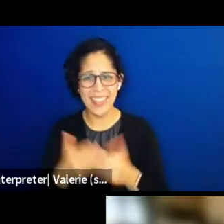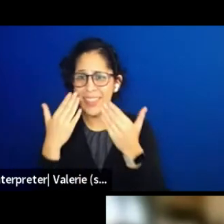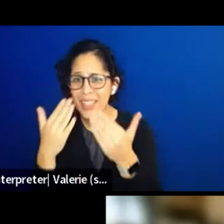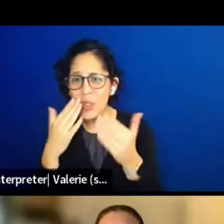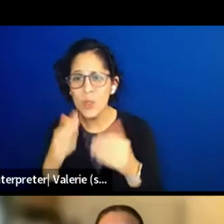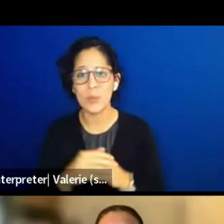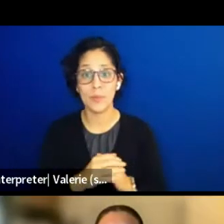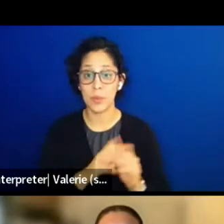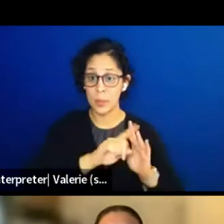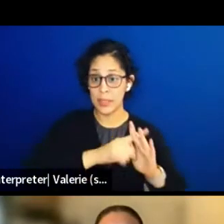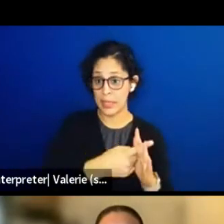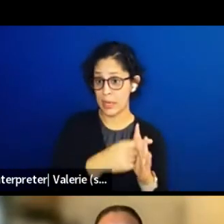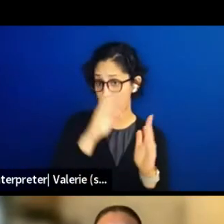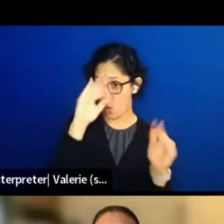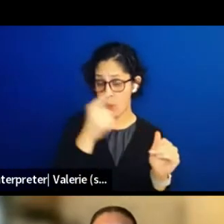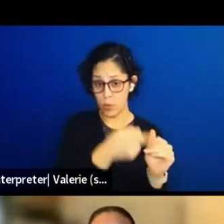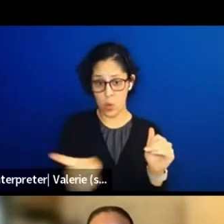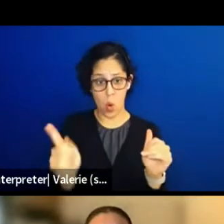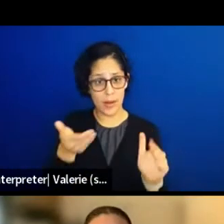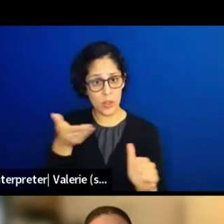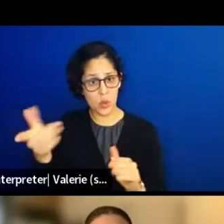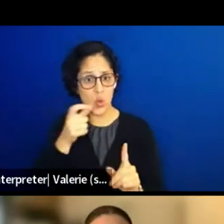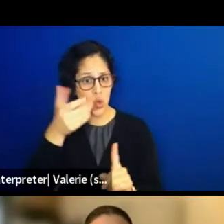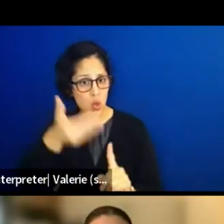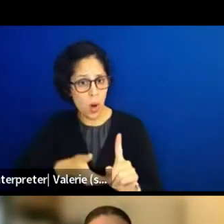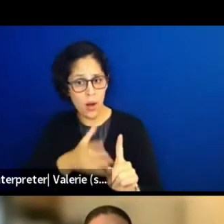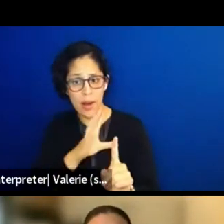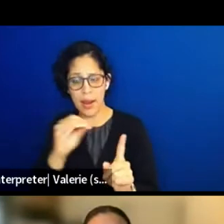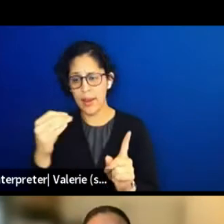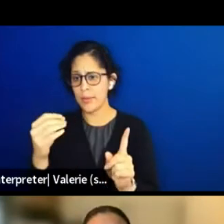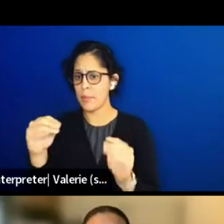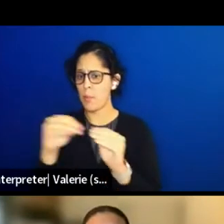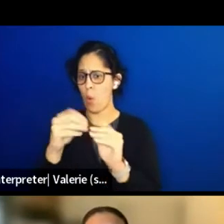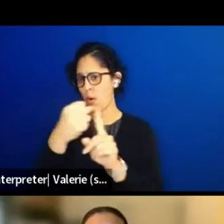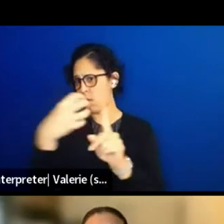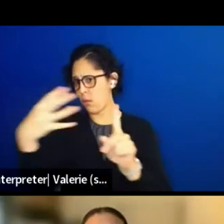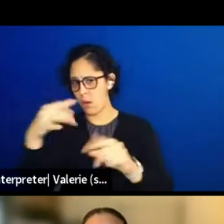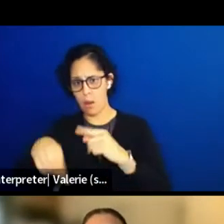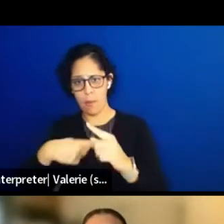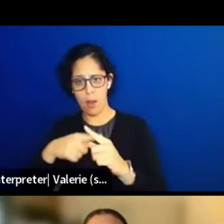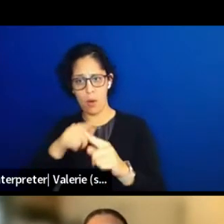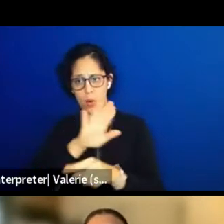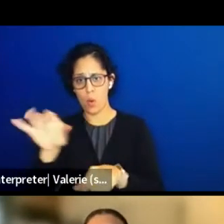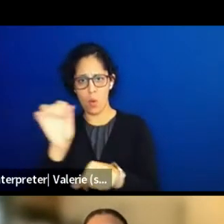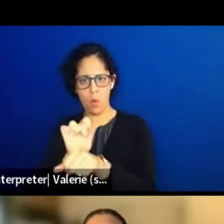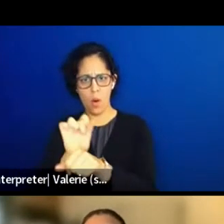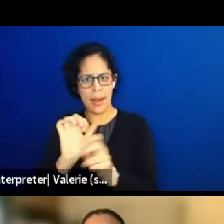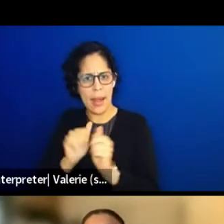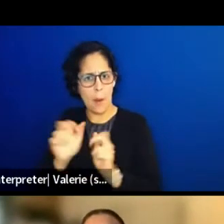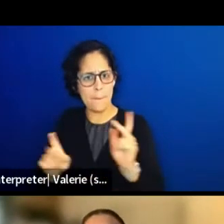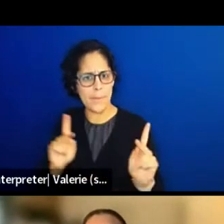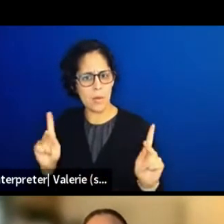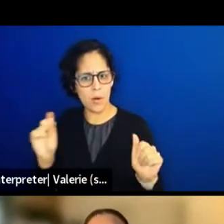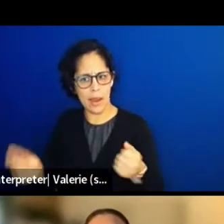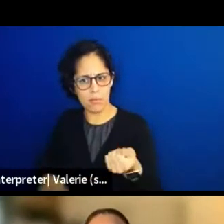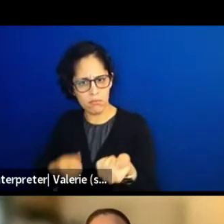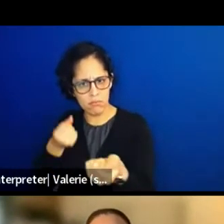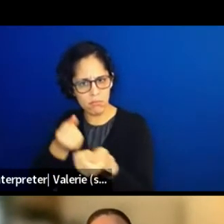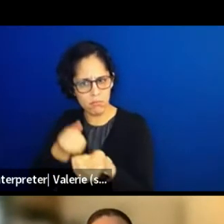can introduce yourselves and talk about the work you're doing and how we can support it. One of the goals of this session